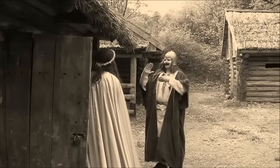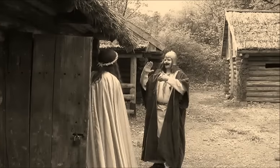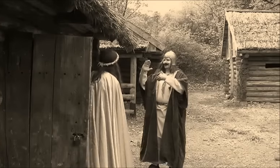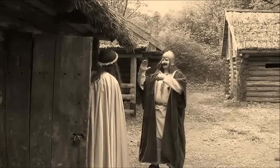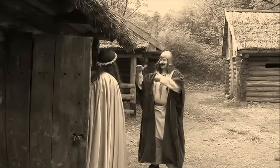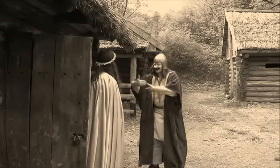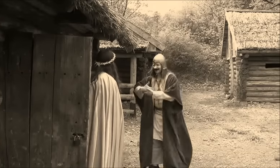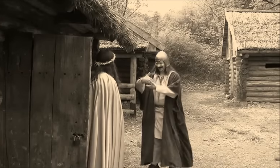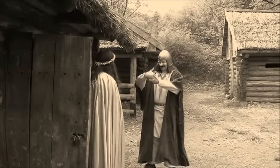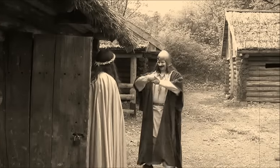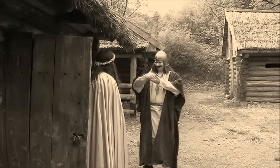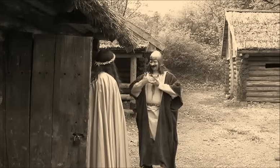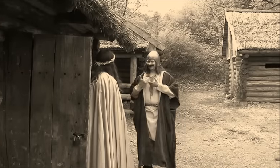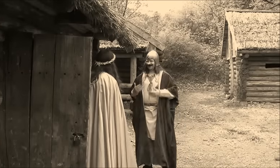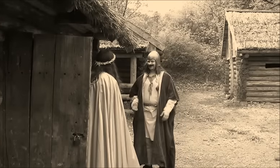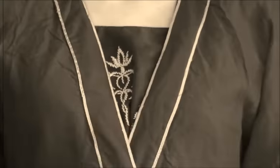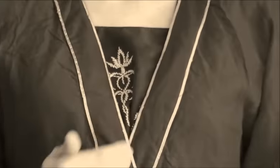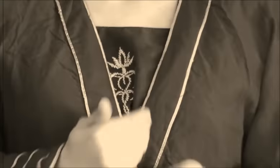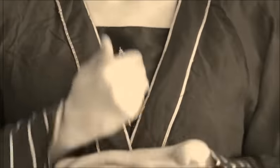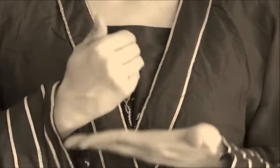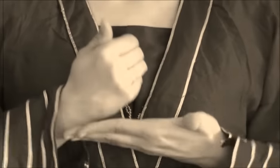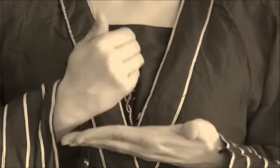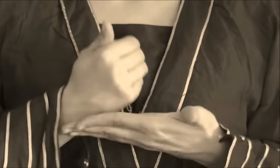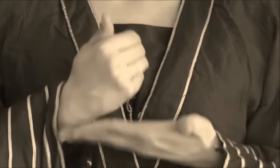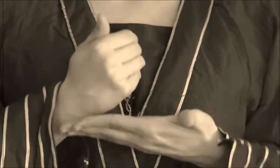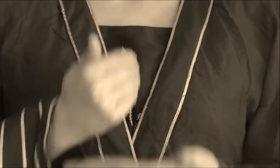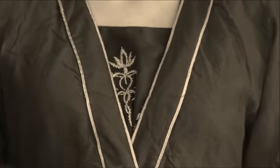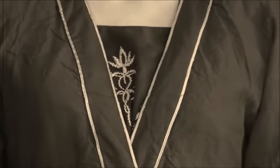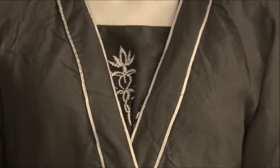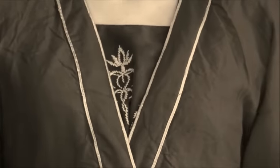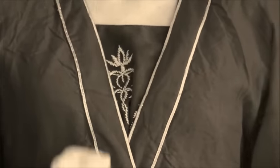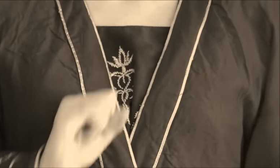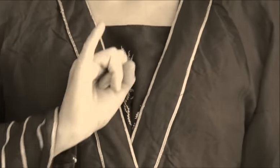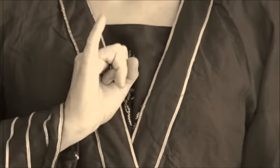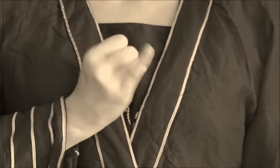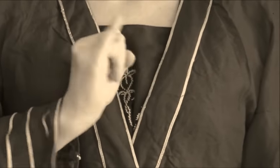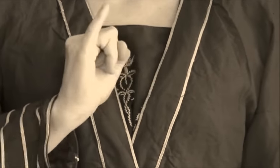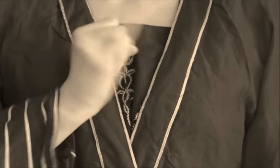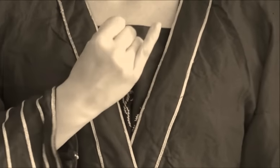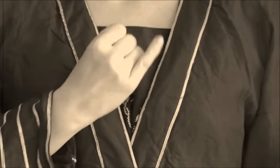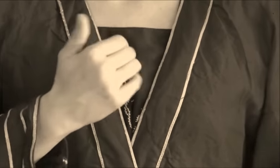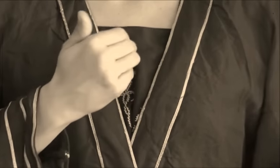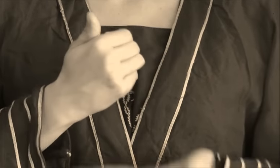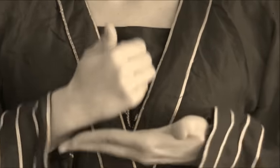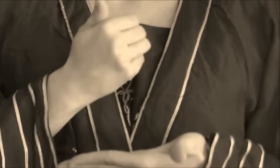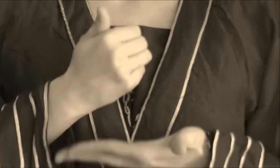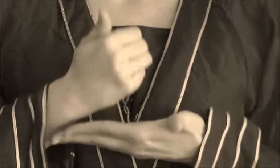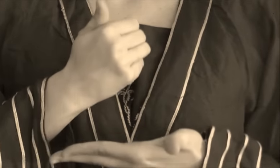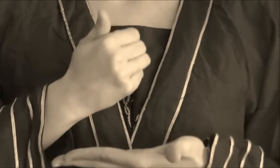… help Help – what help?